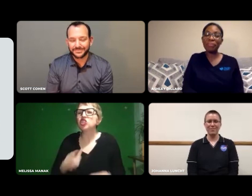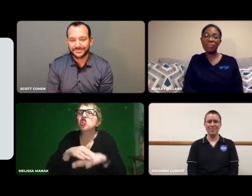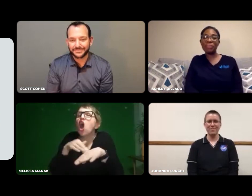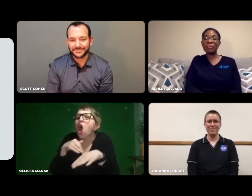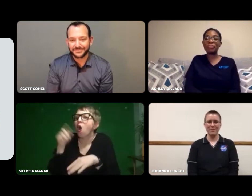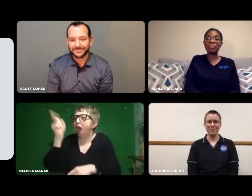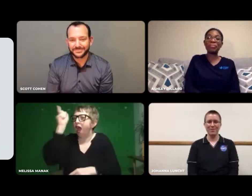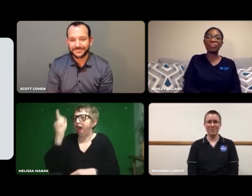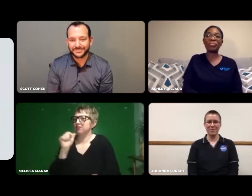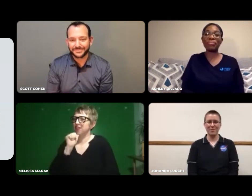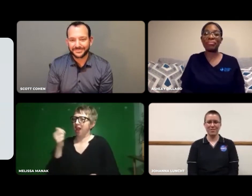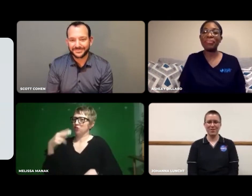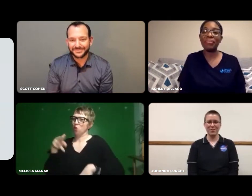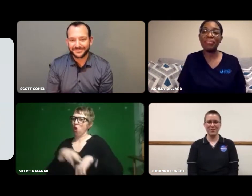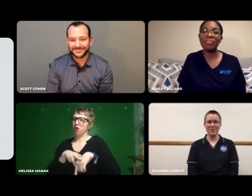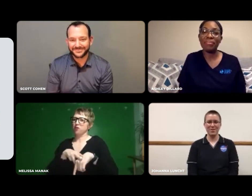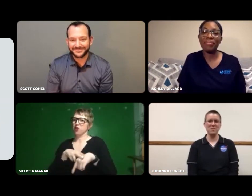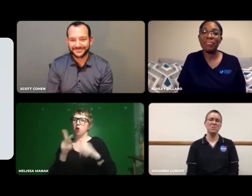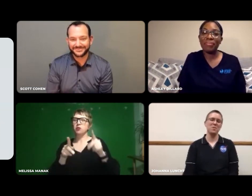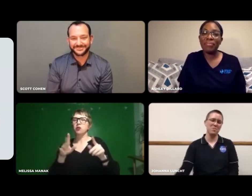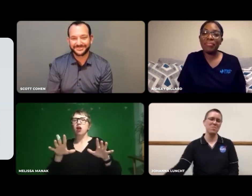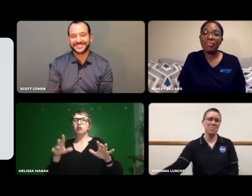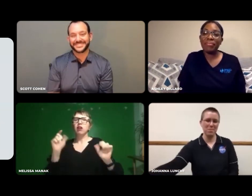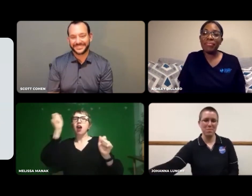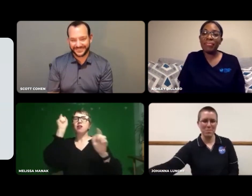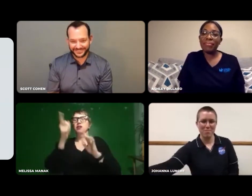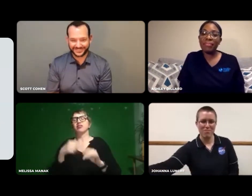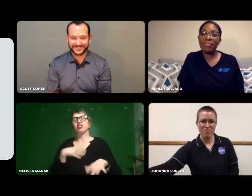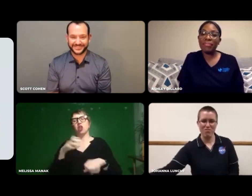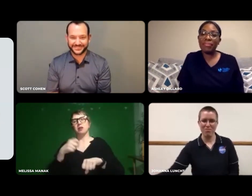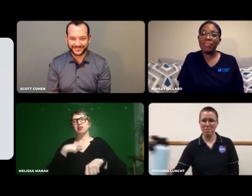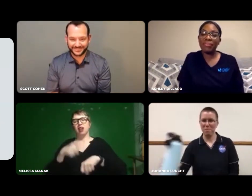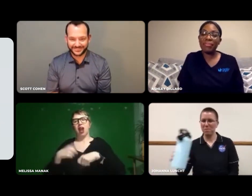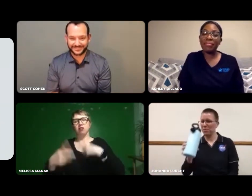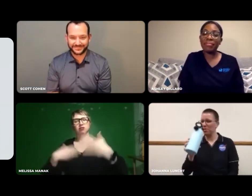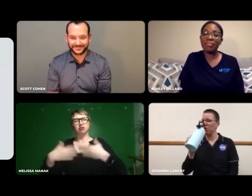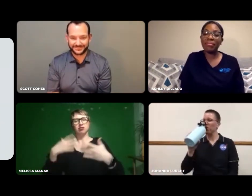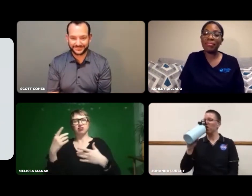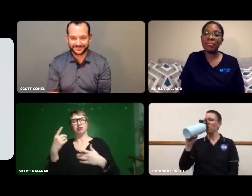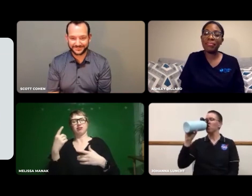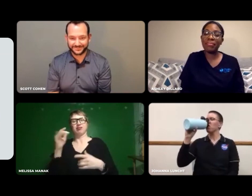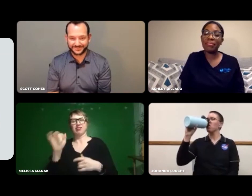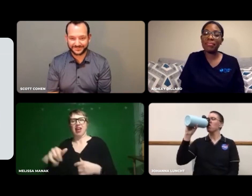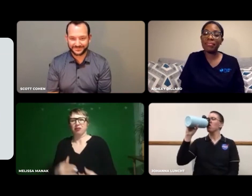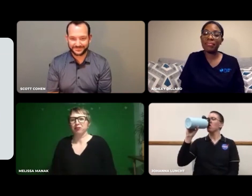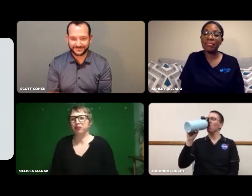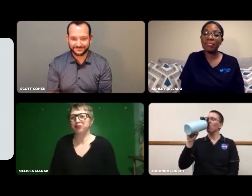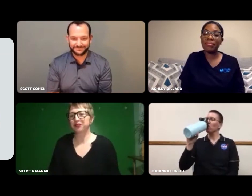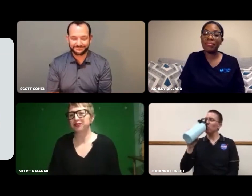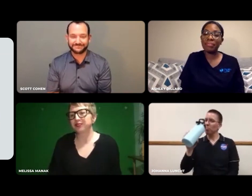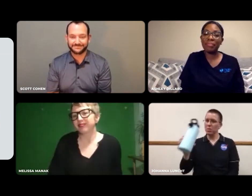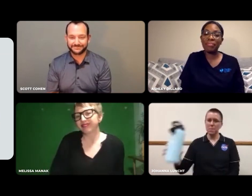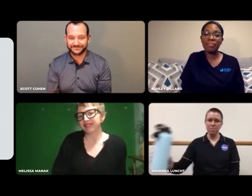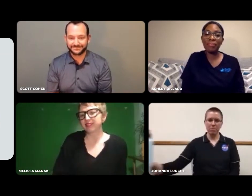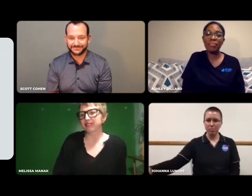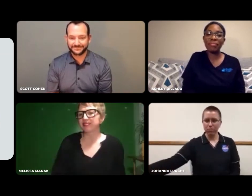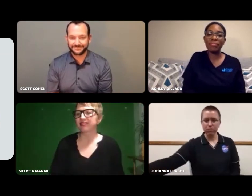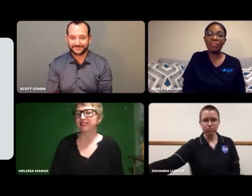It was a slow aha. It wasn't a quick knowing. It took me a while.